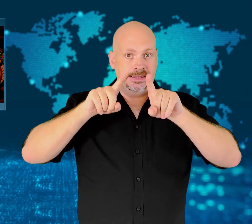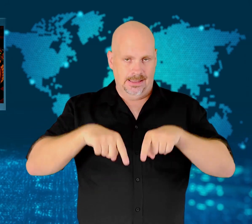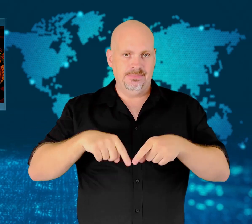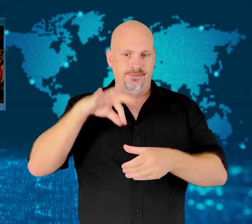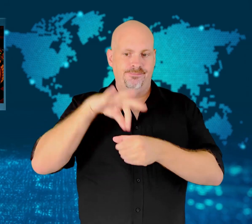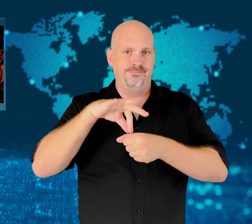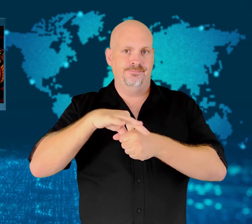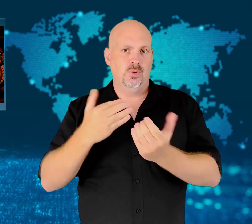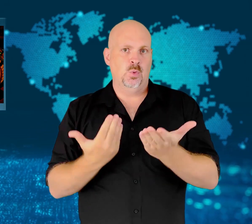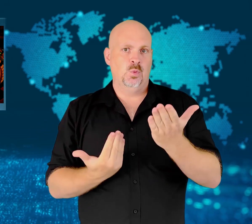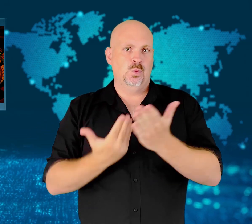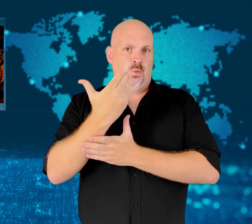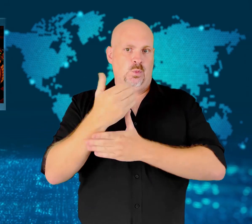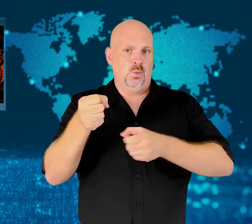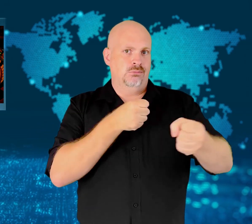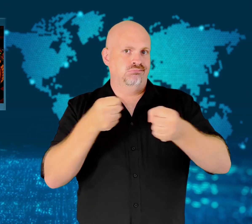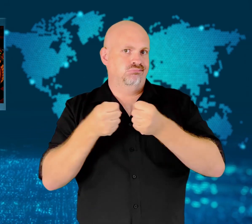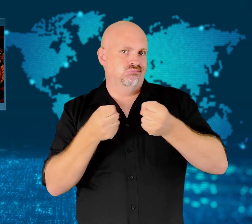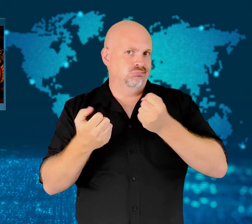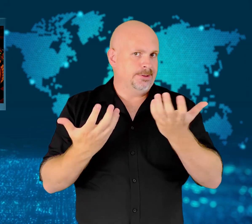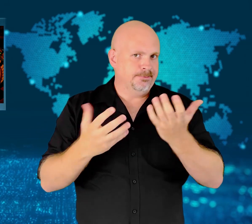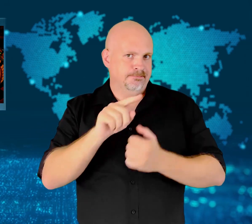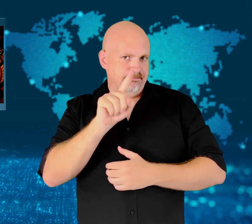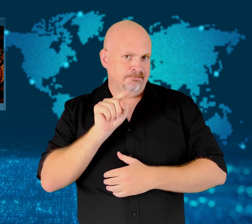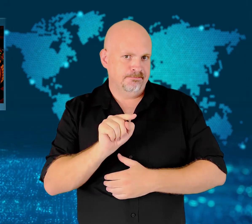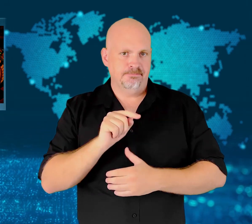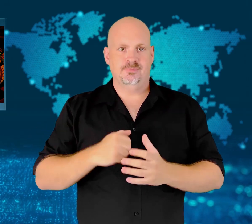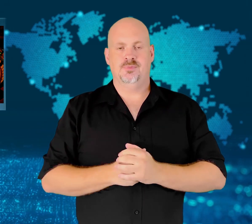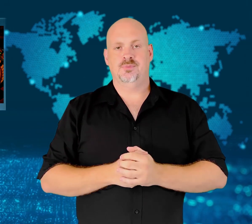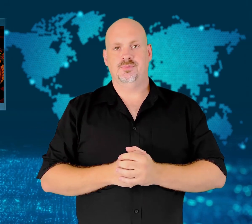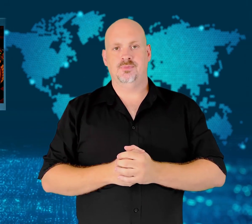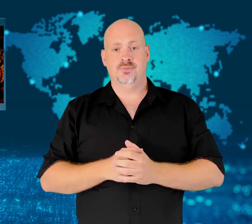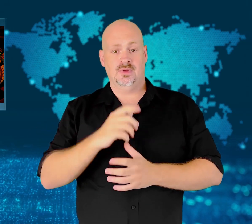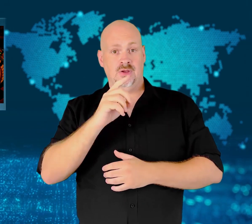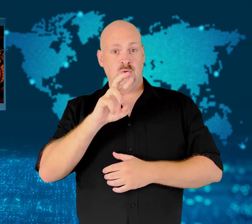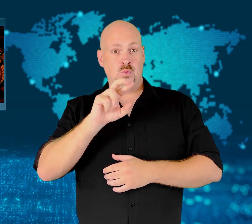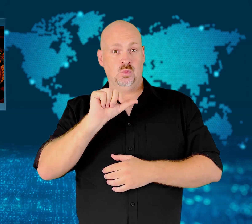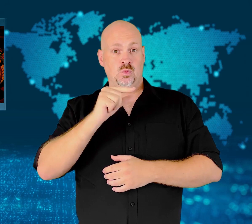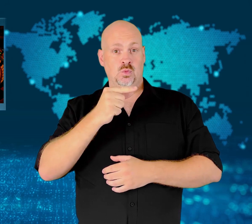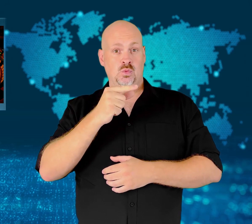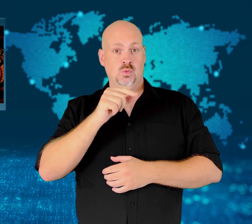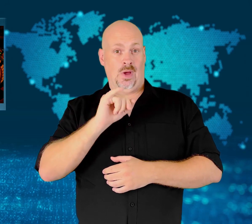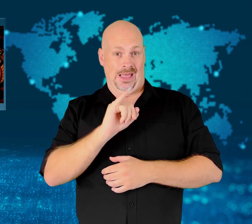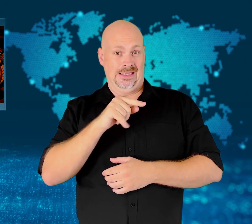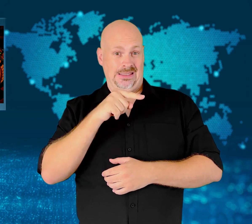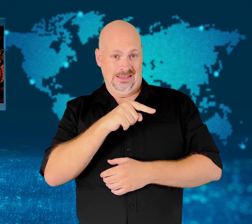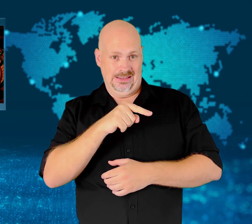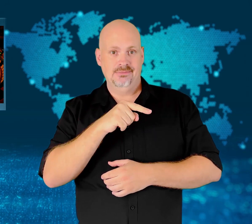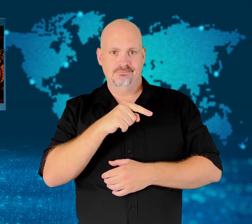If that happens, elections may be held as early as September.